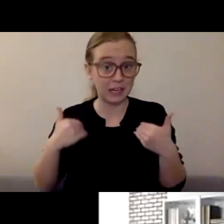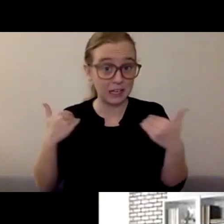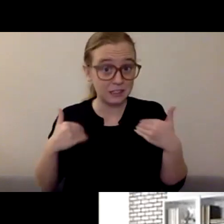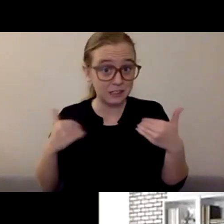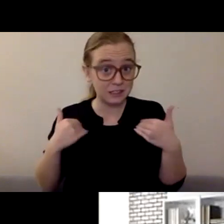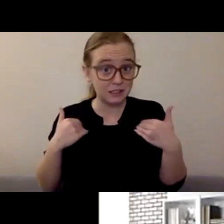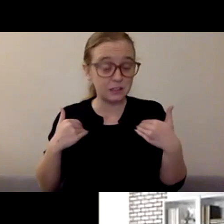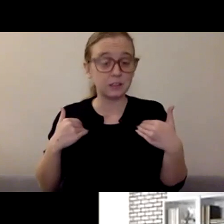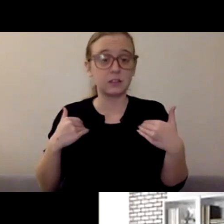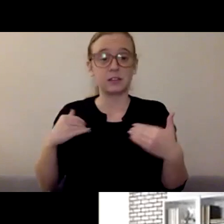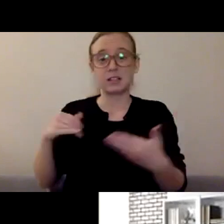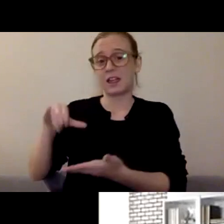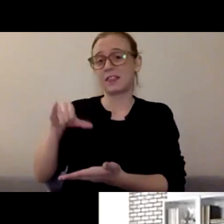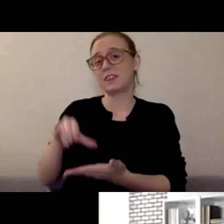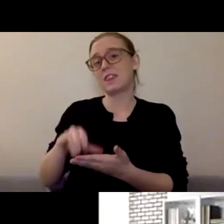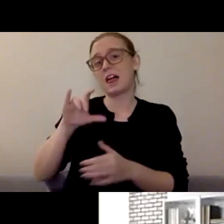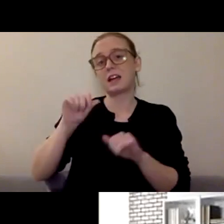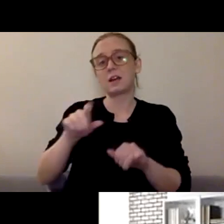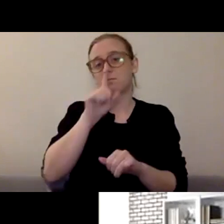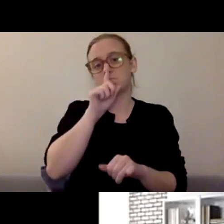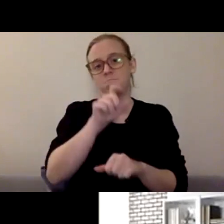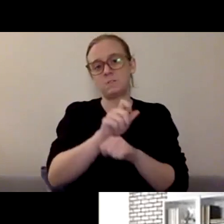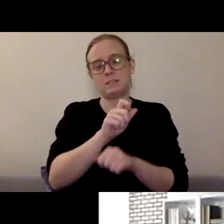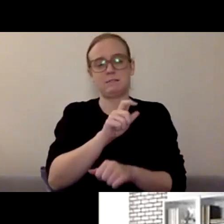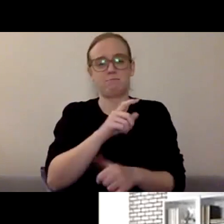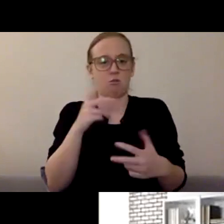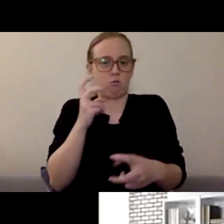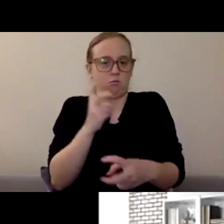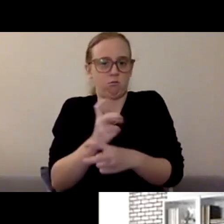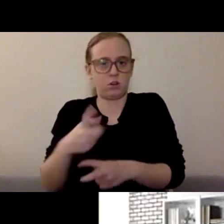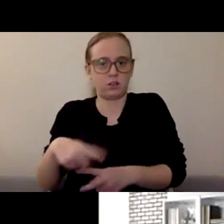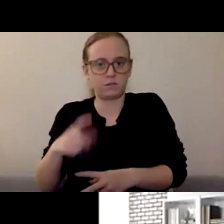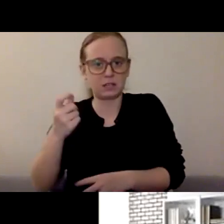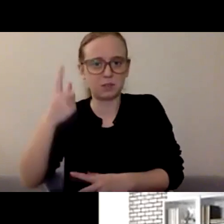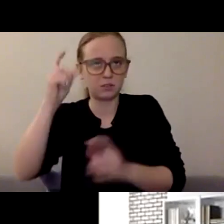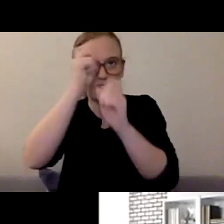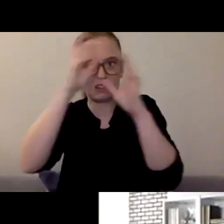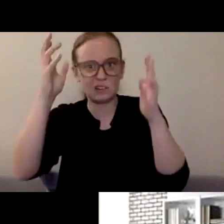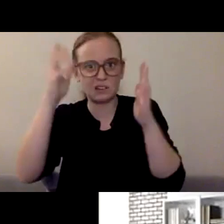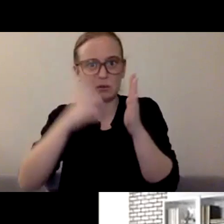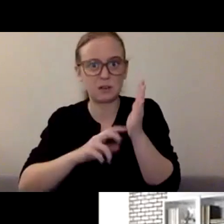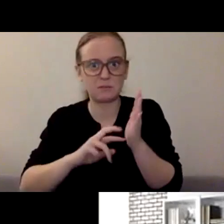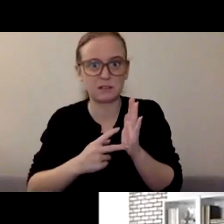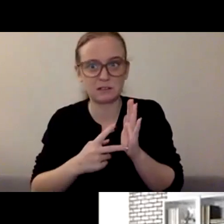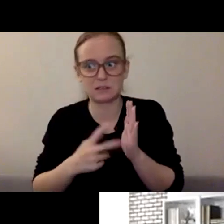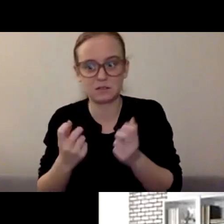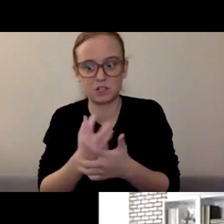'Cause for them to conceptualize what that all means, and as parents, how best to lead them in that direction.